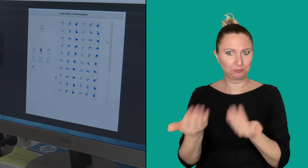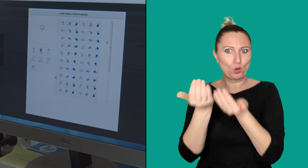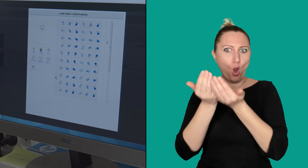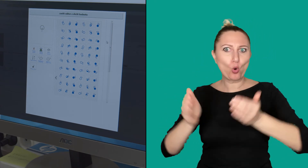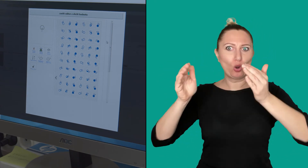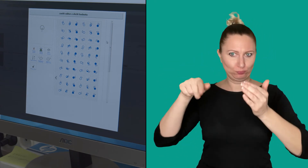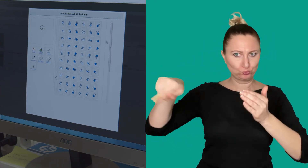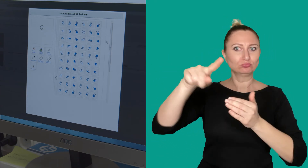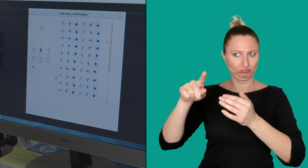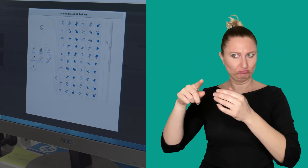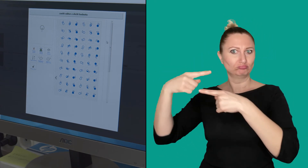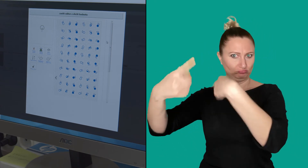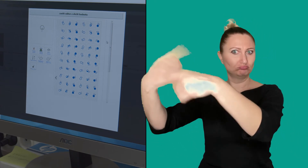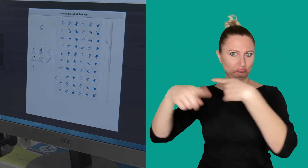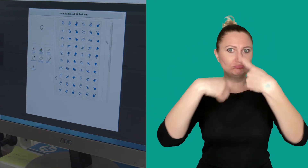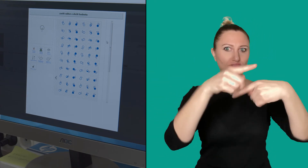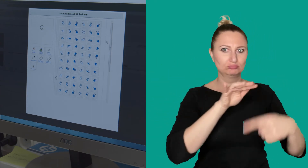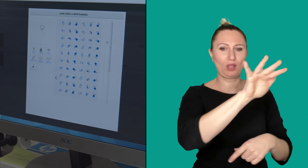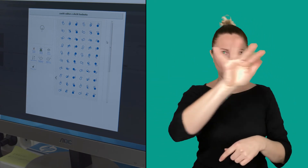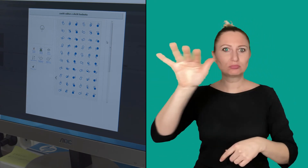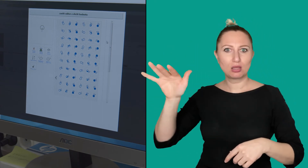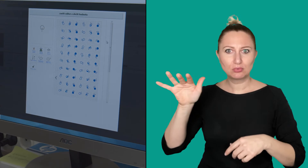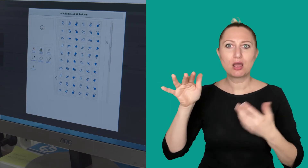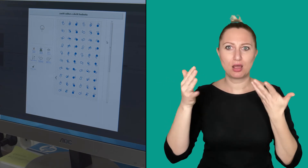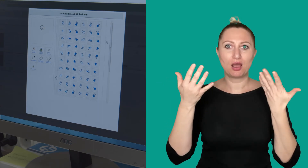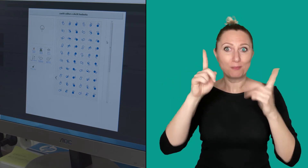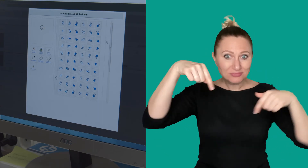they make a corpus,